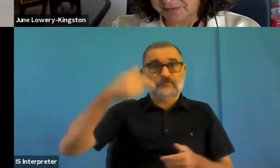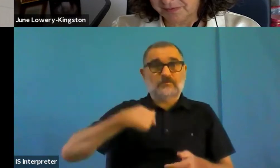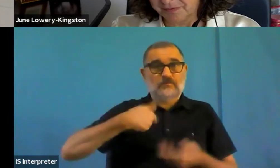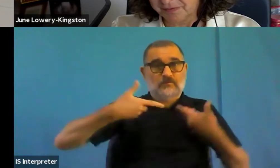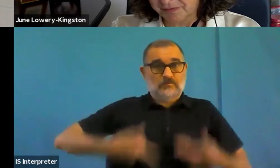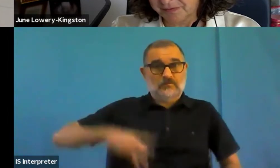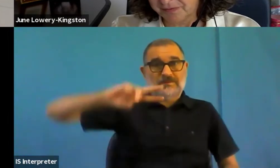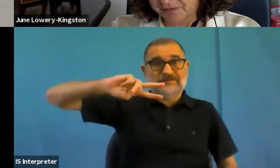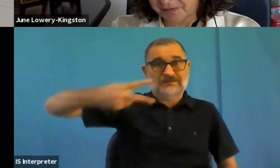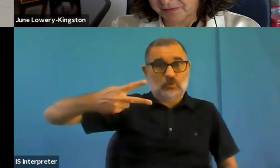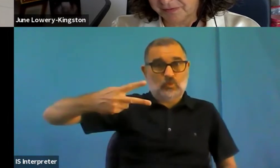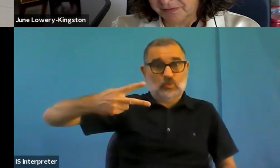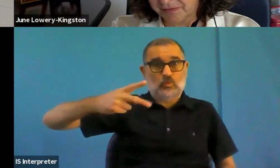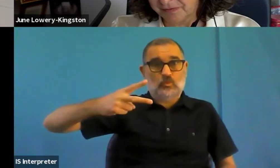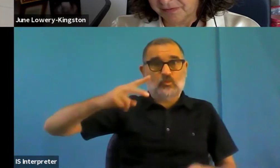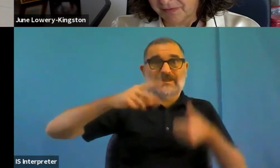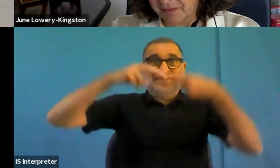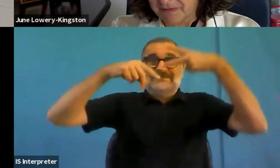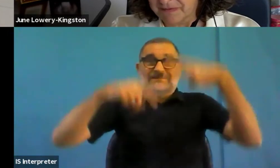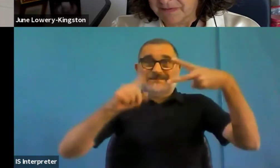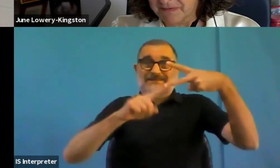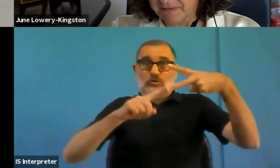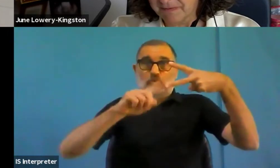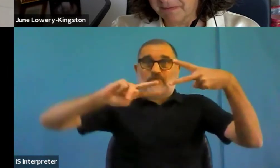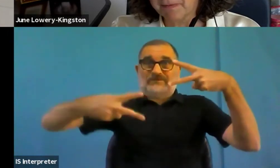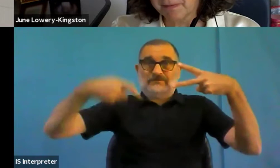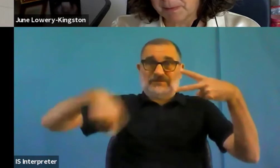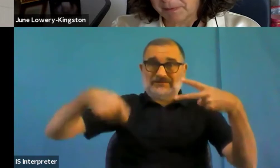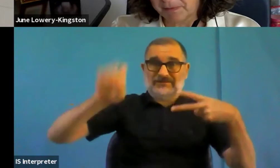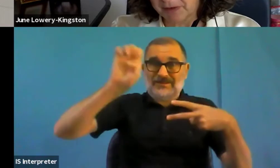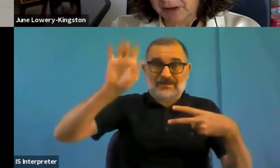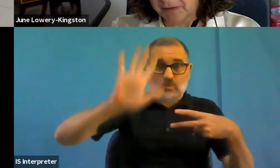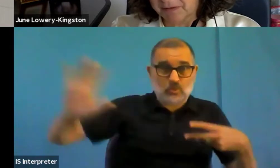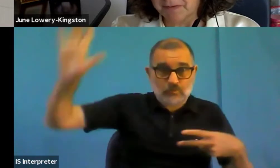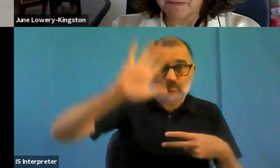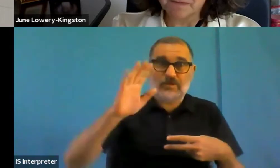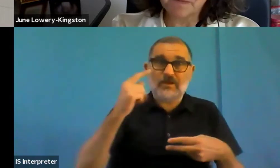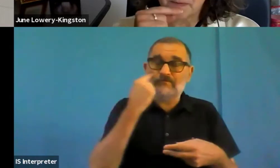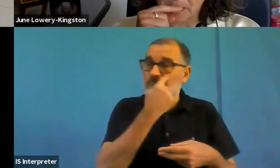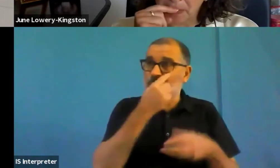web accessibility in the very near future, because from now on, it should be included